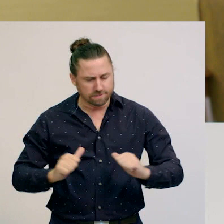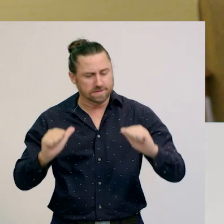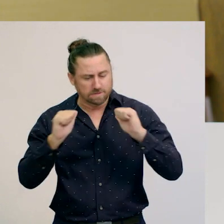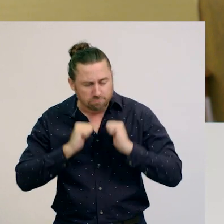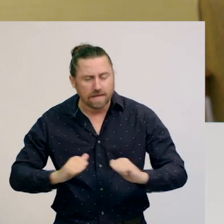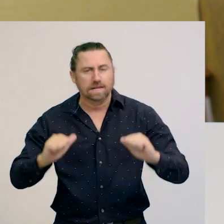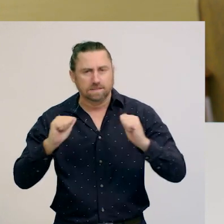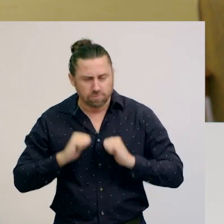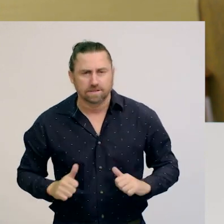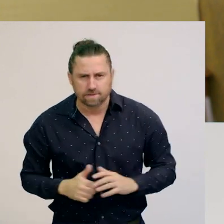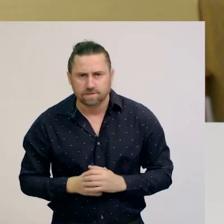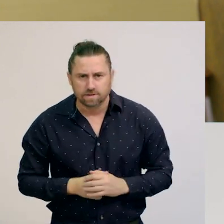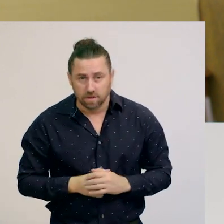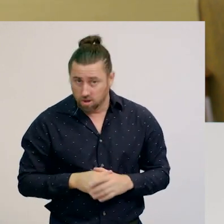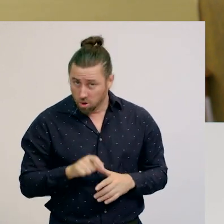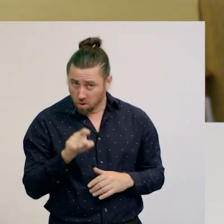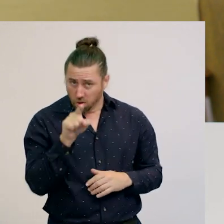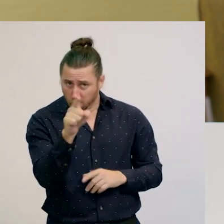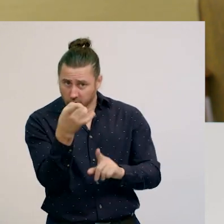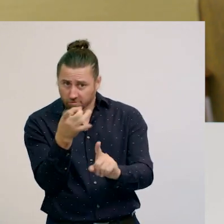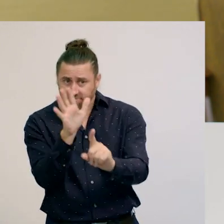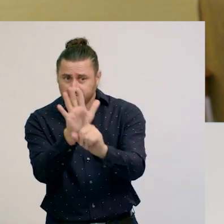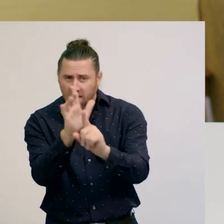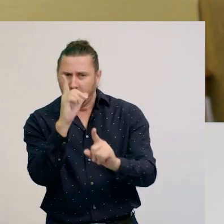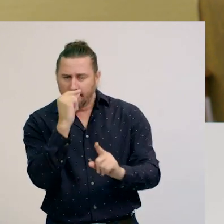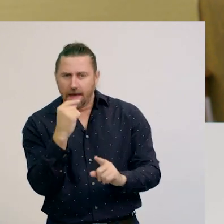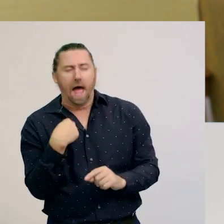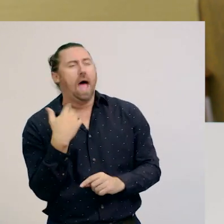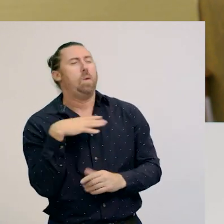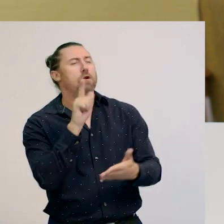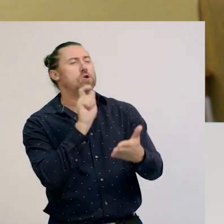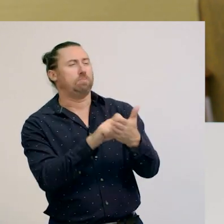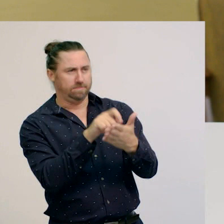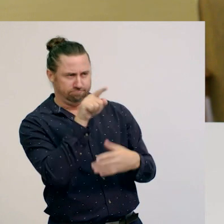You could try to practise every time you are looking at things in a shop.